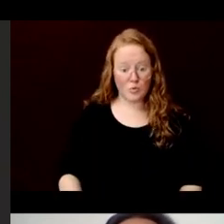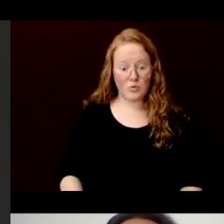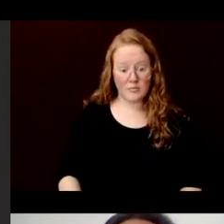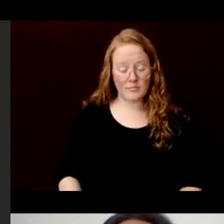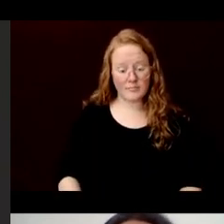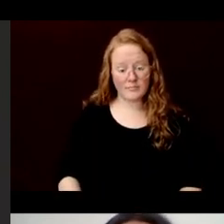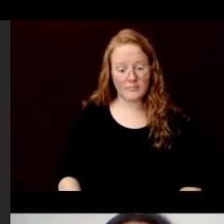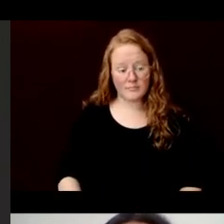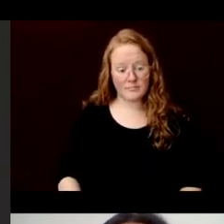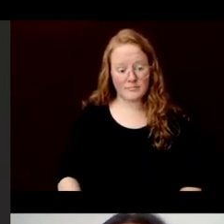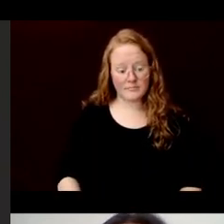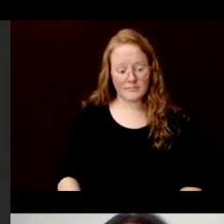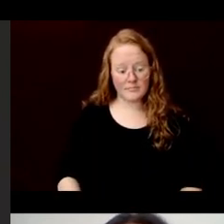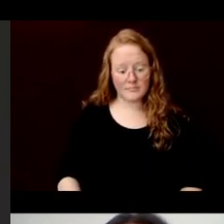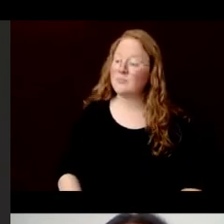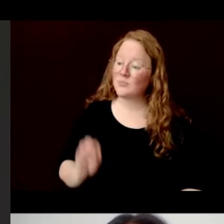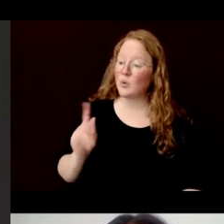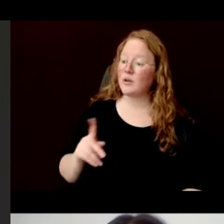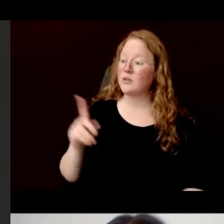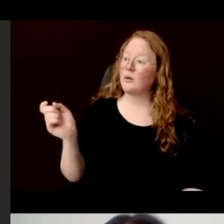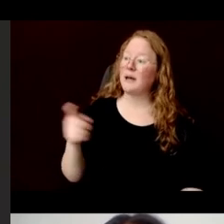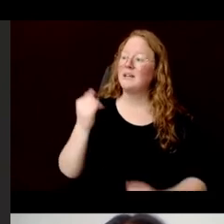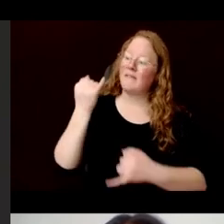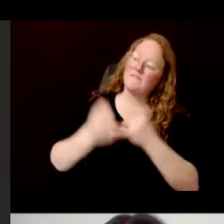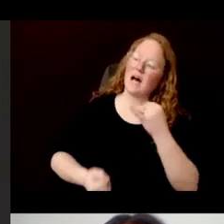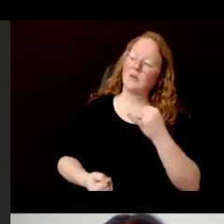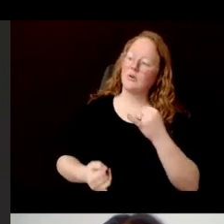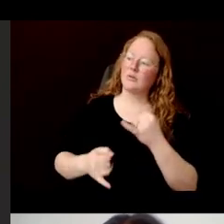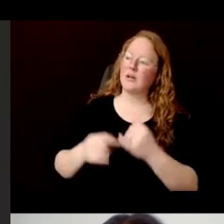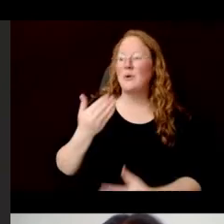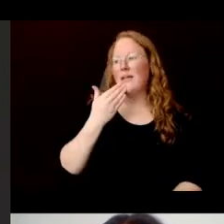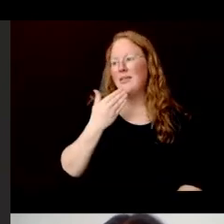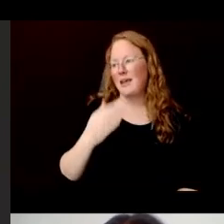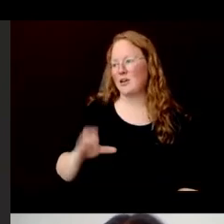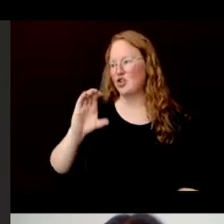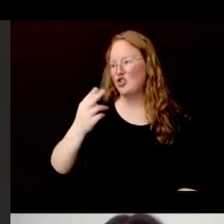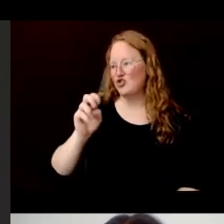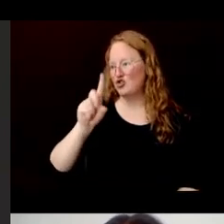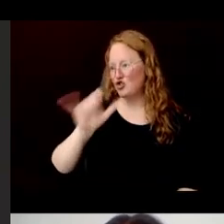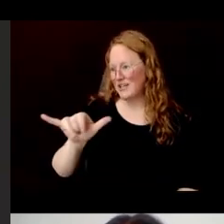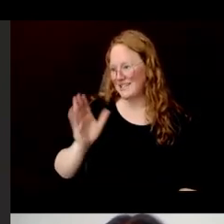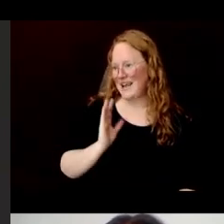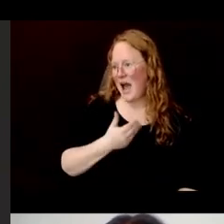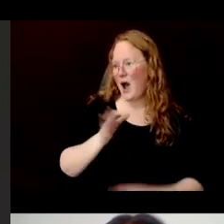I am going to ask you our final question. And I want to thank Chelsea--our interpreter--for doing an incredible job.